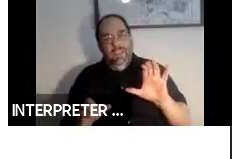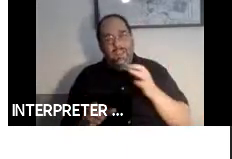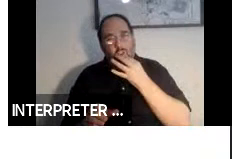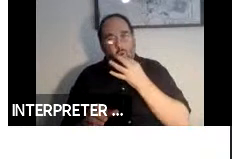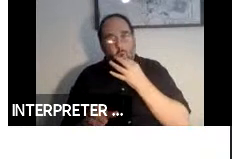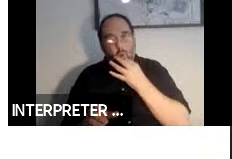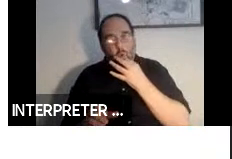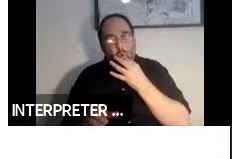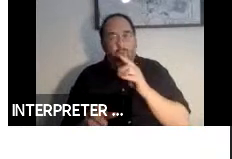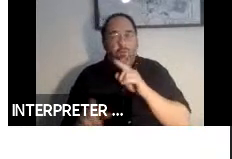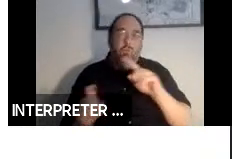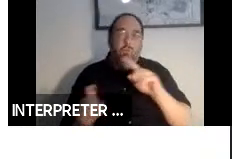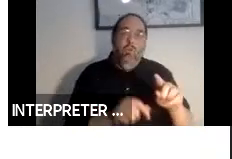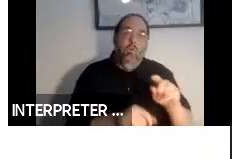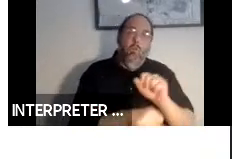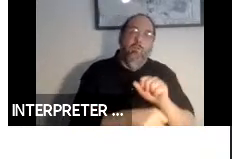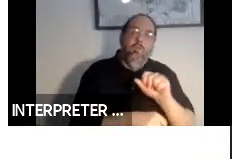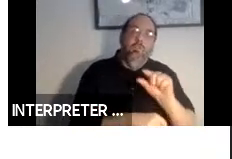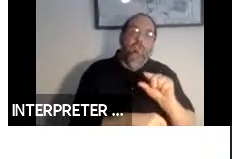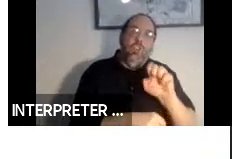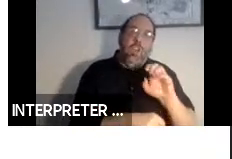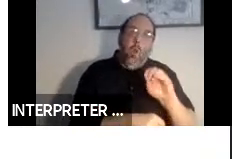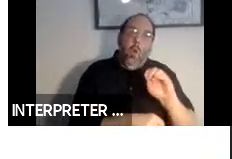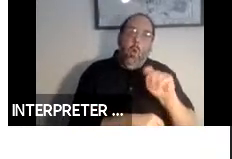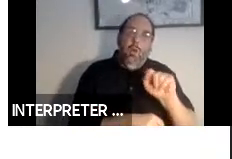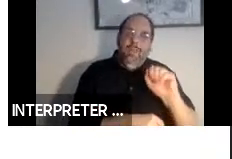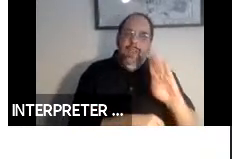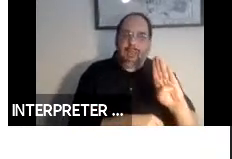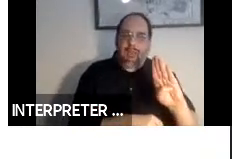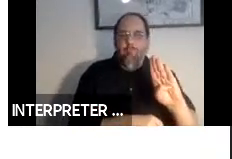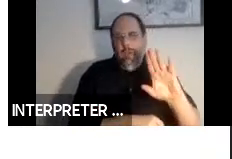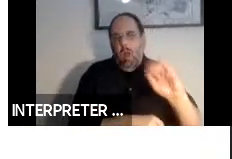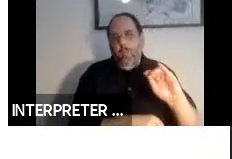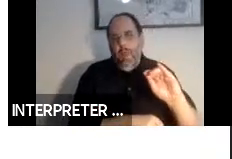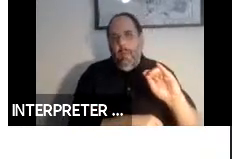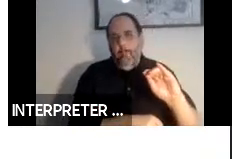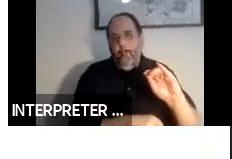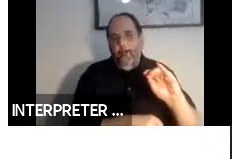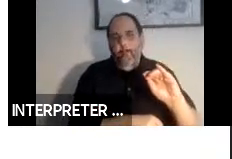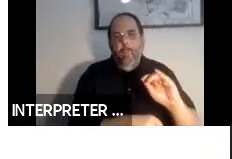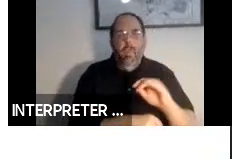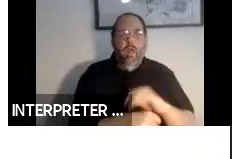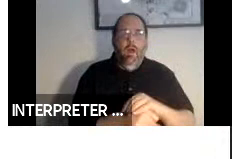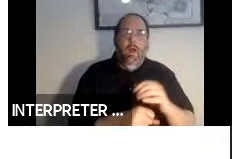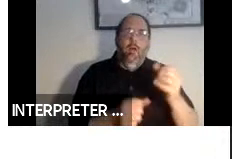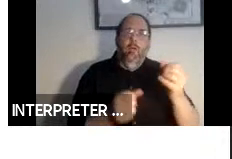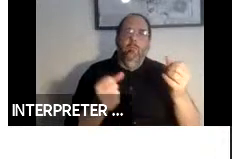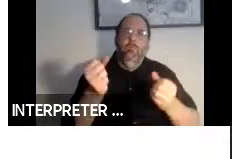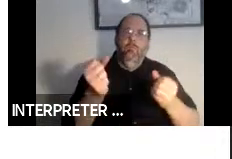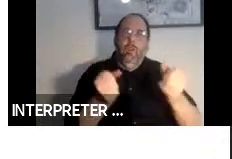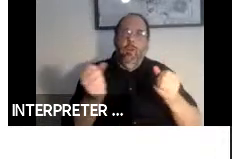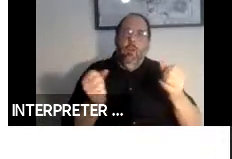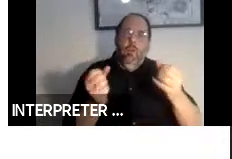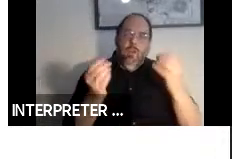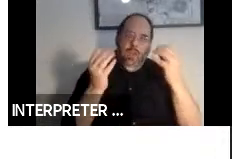to work for Geotab who is a commercial vehicle telematics provider who does take accessibility